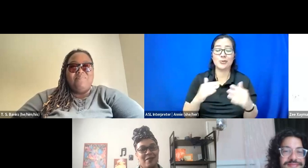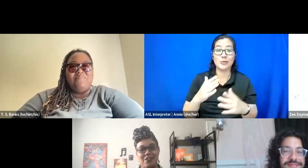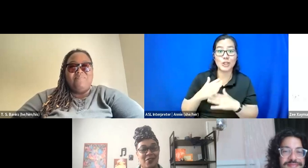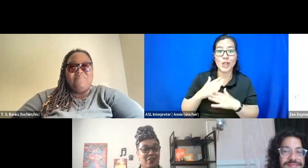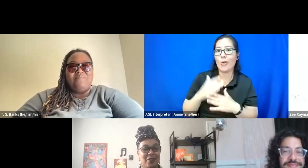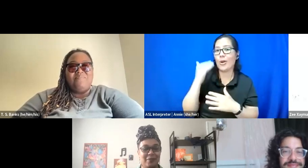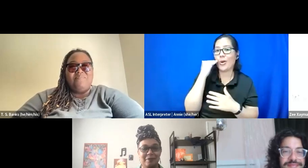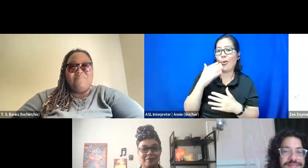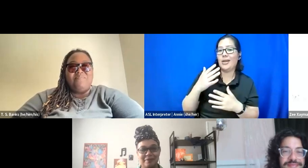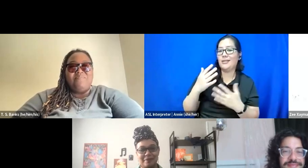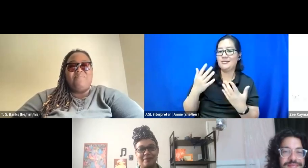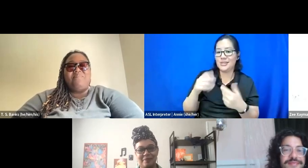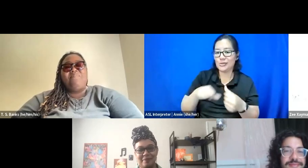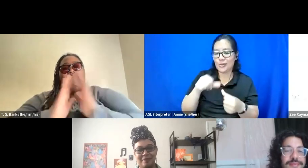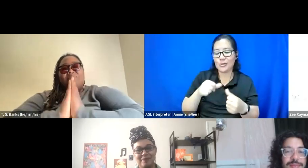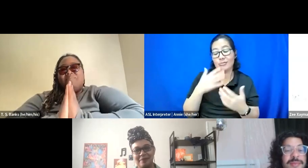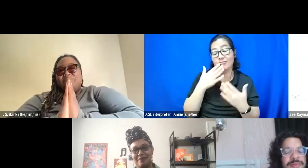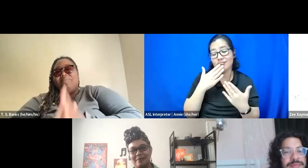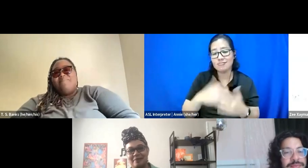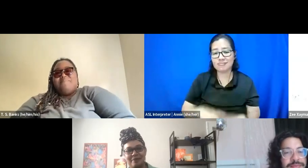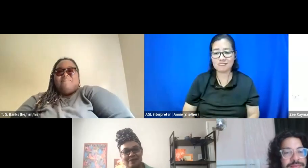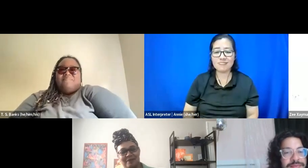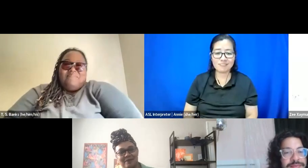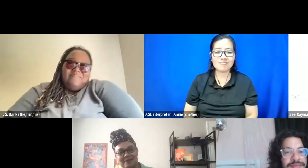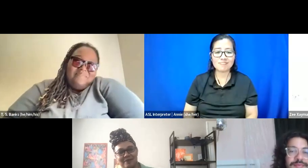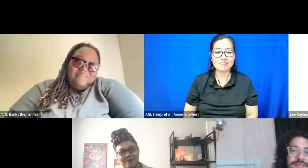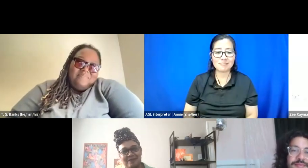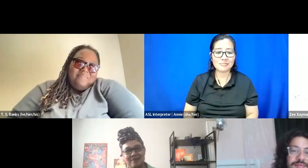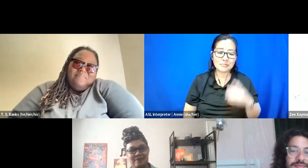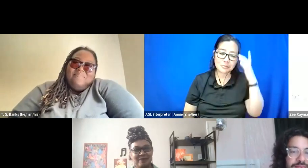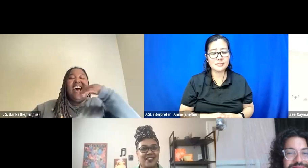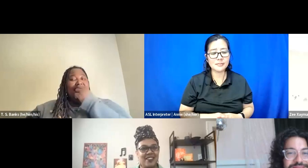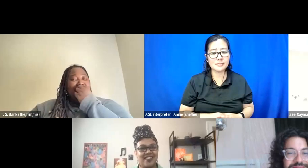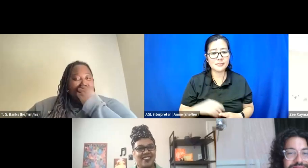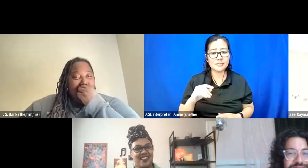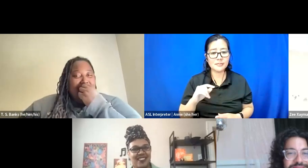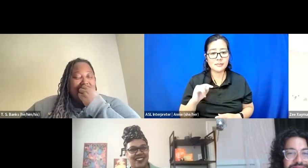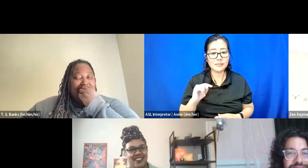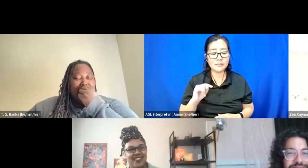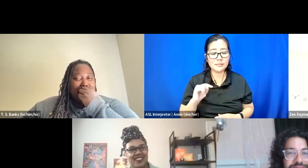Just grateful.